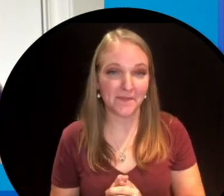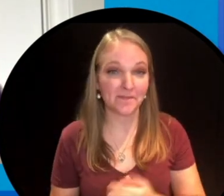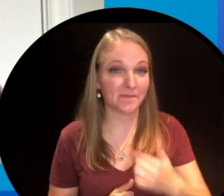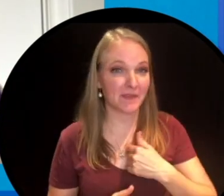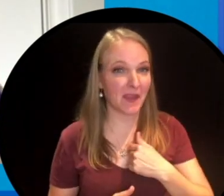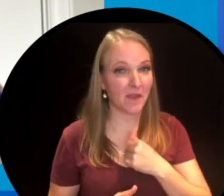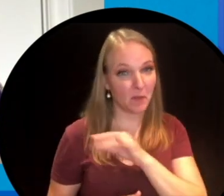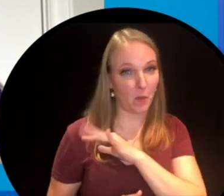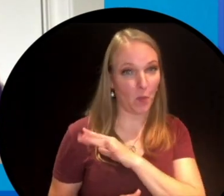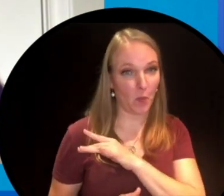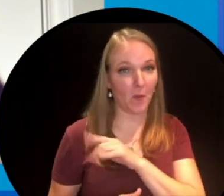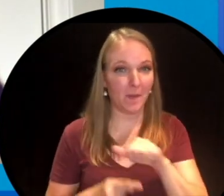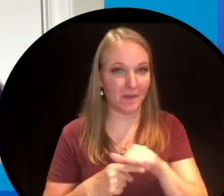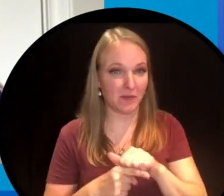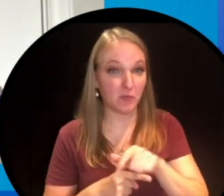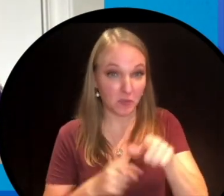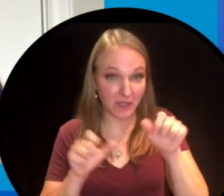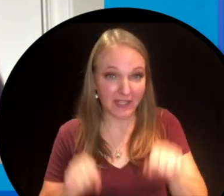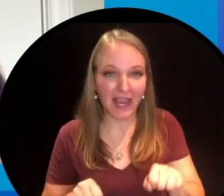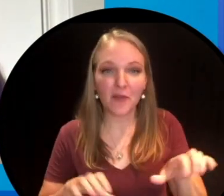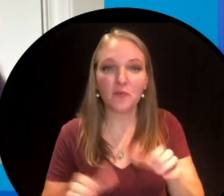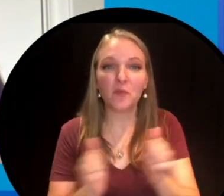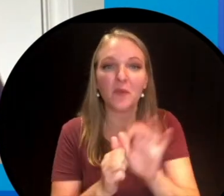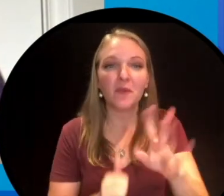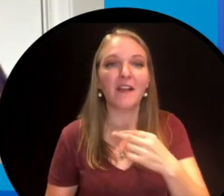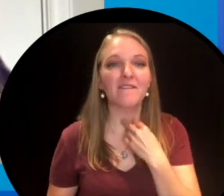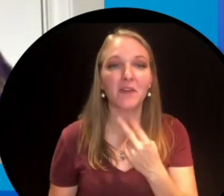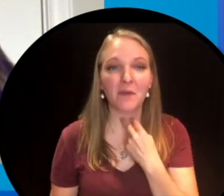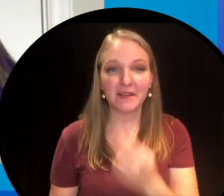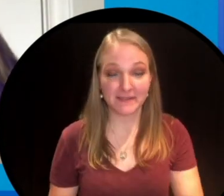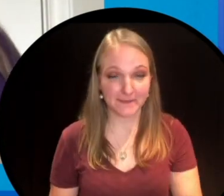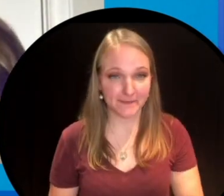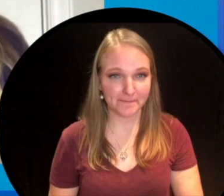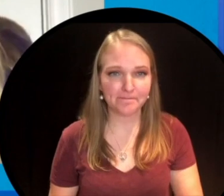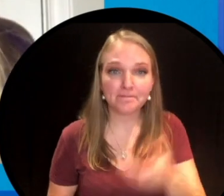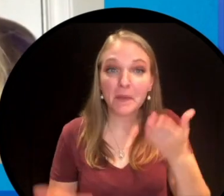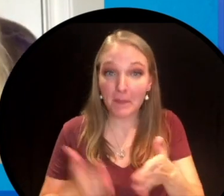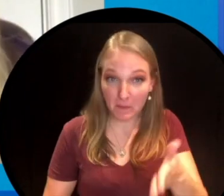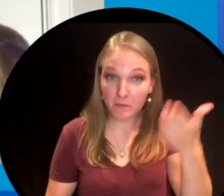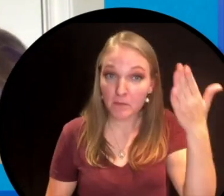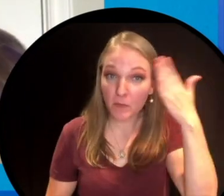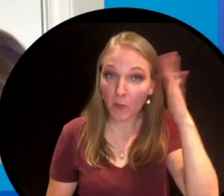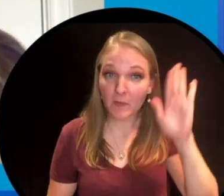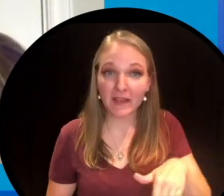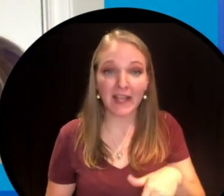exercise of something that you can do with your voice. You may know that the science behind sound,